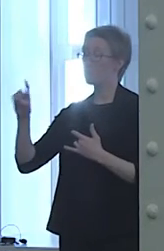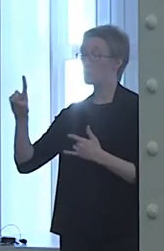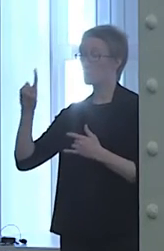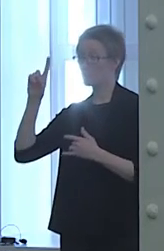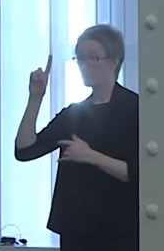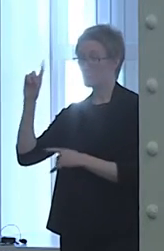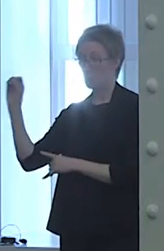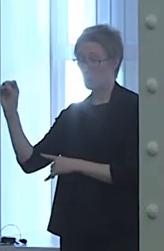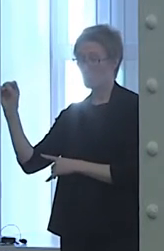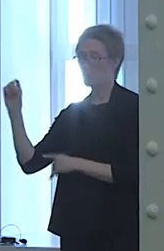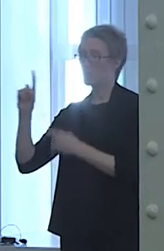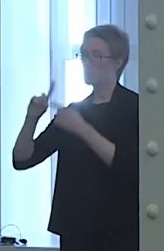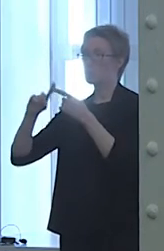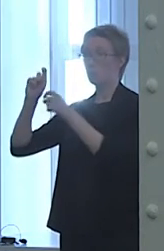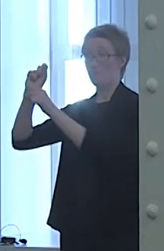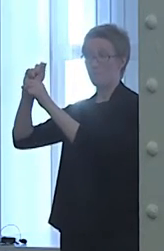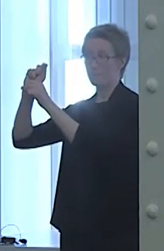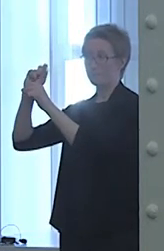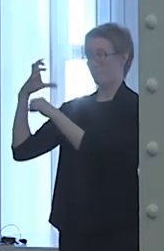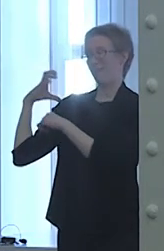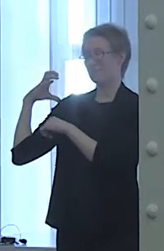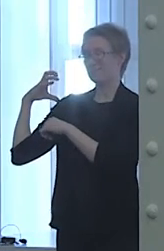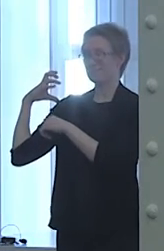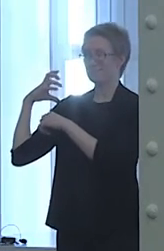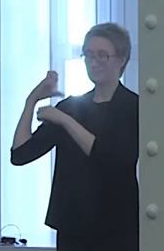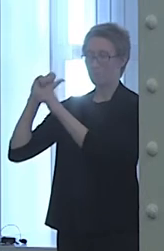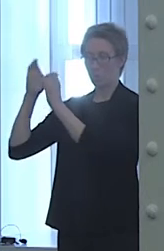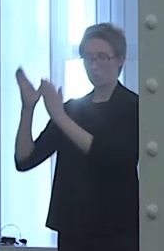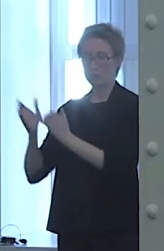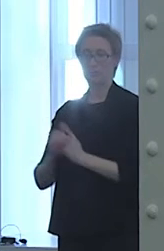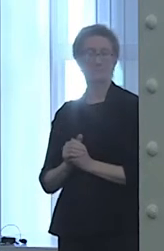I'm a big believer in getting stuff done and self advocacy.